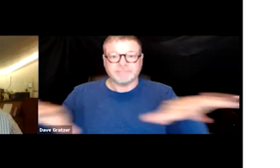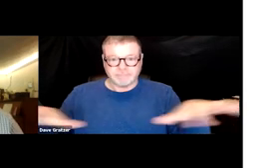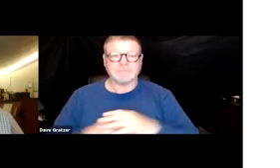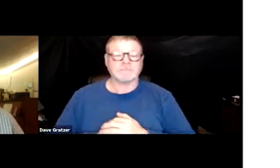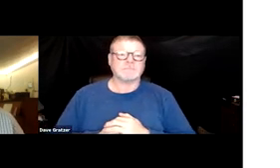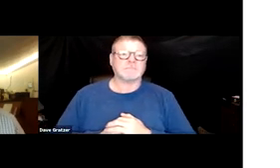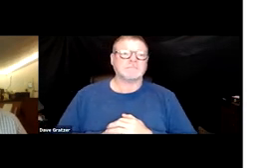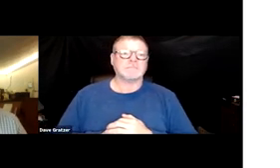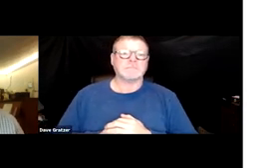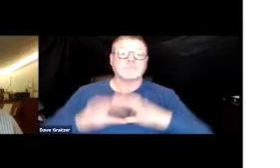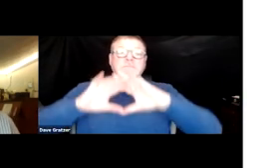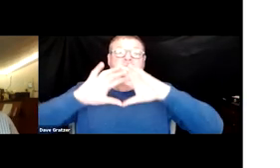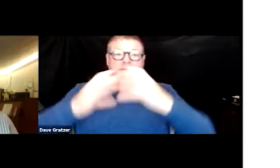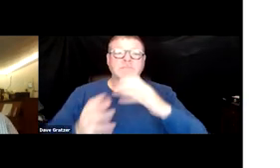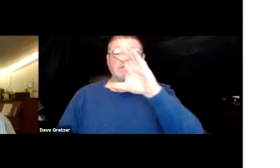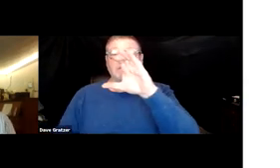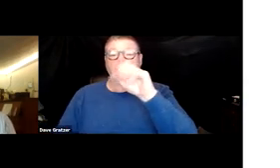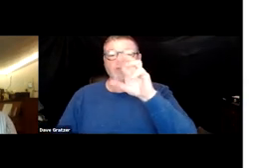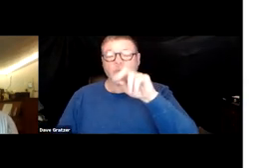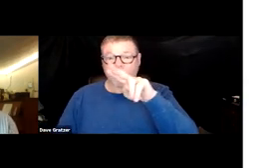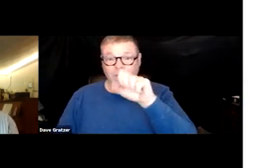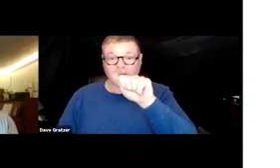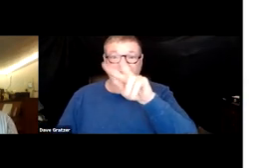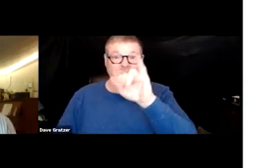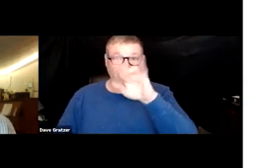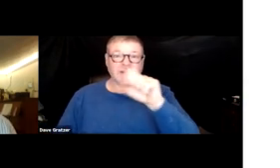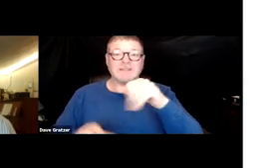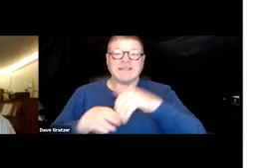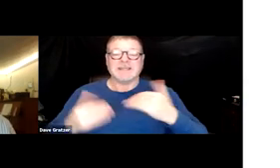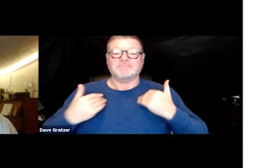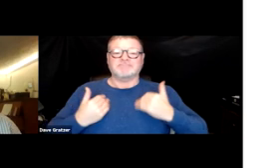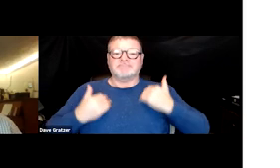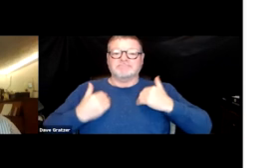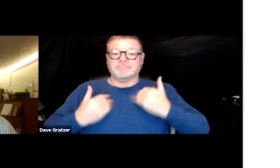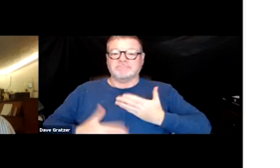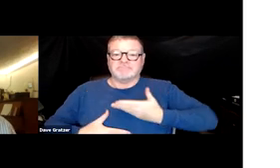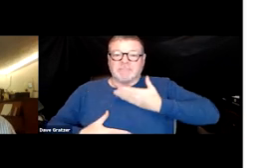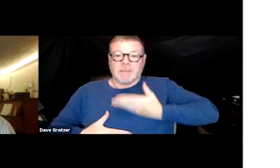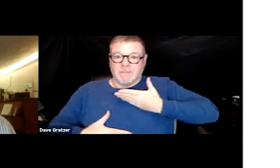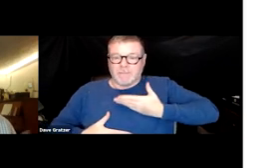It's a family of coronavirus, typically presented in the upper respiratory symptoms. So when you have flu,